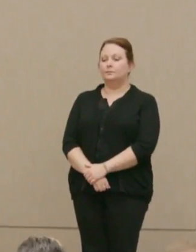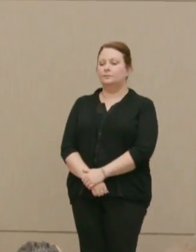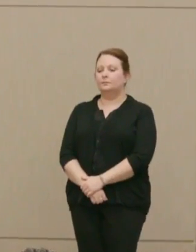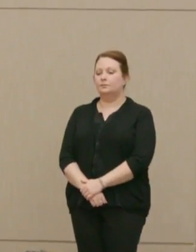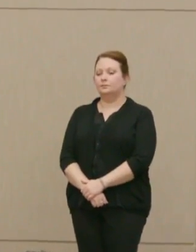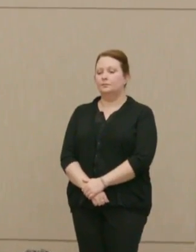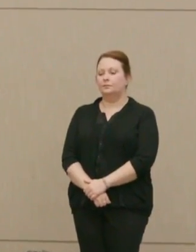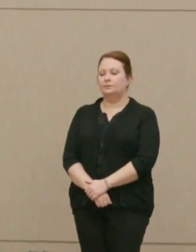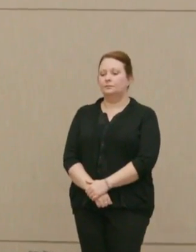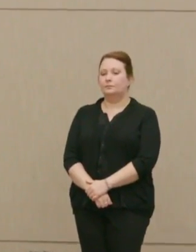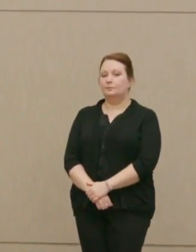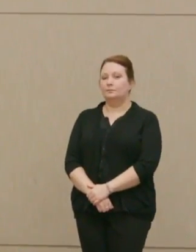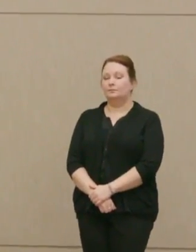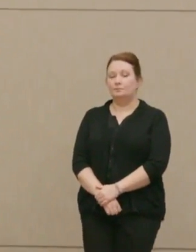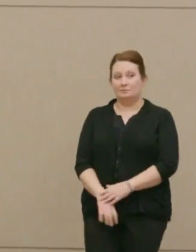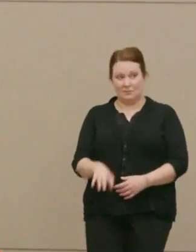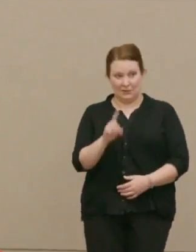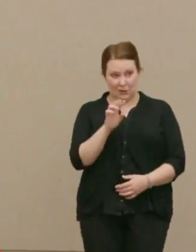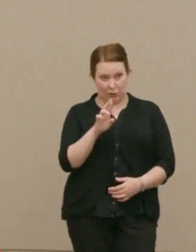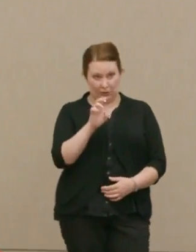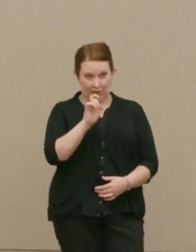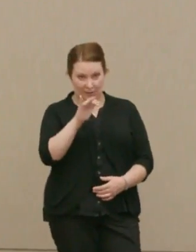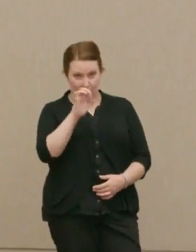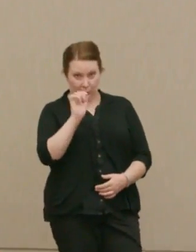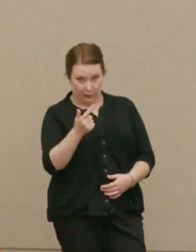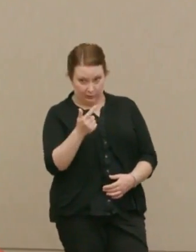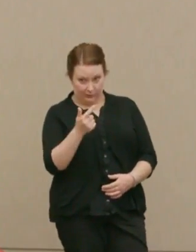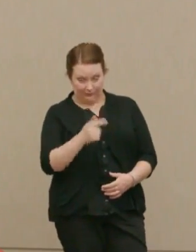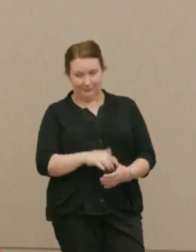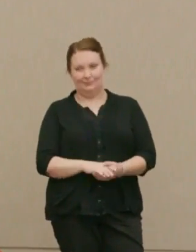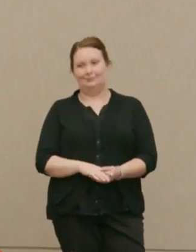Dr. Alexander: Dr. Ellsberg. Dr. Ellsberg: Dan. Dr. Alexander: Dan.